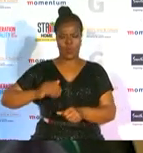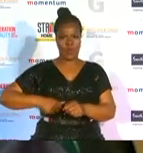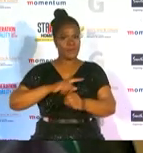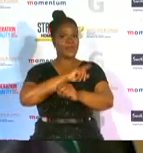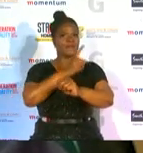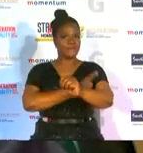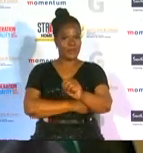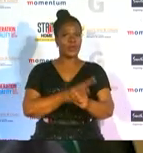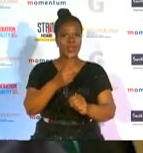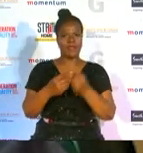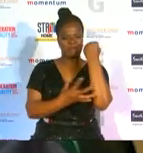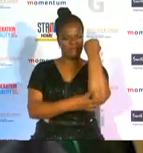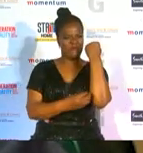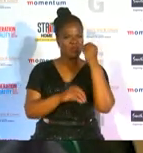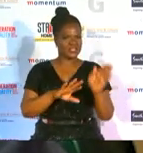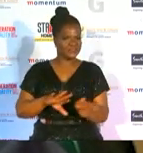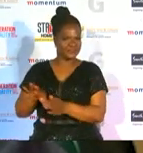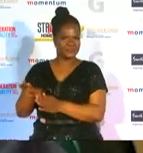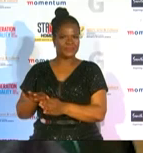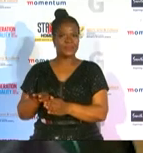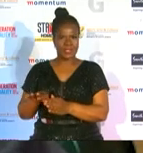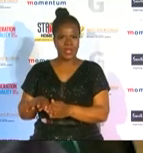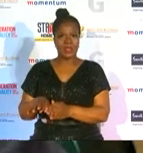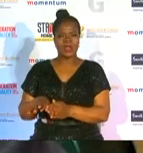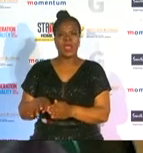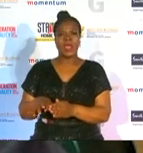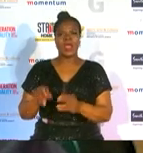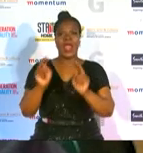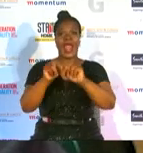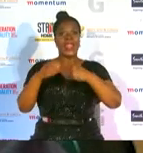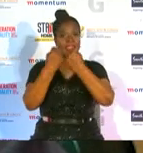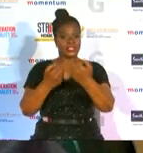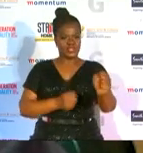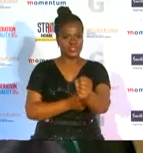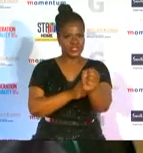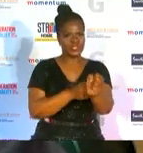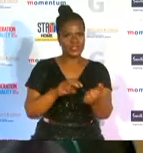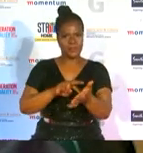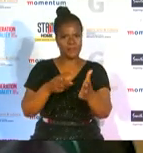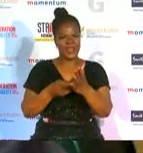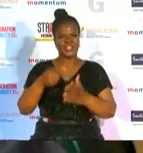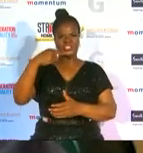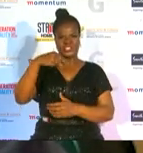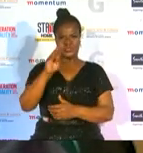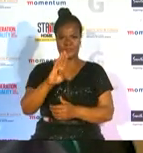poverty the national strategic plan on gender-based violence and joints